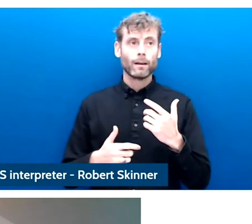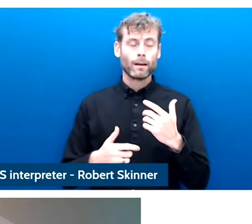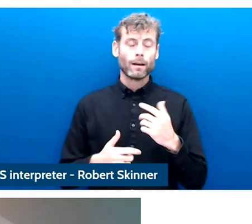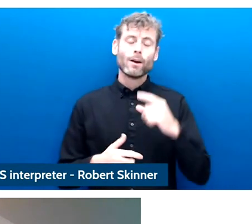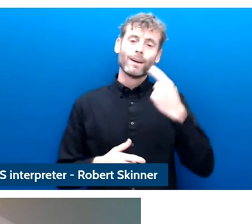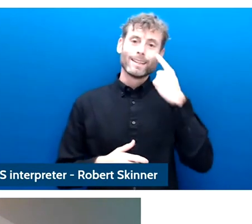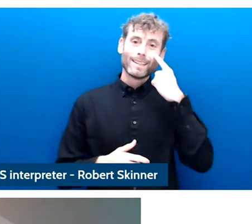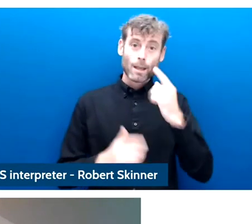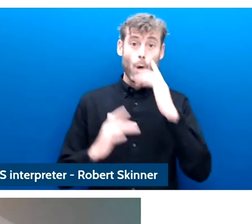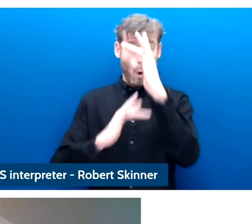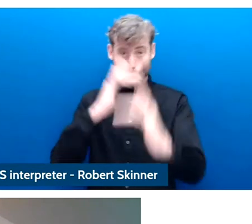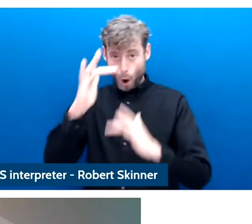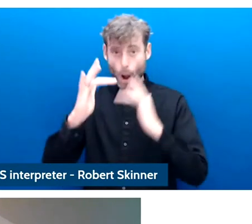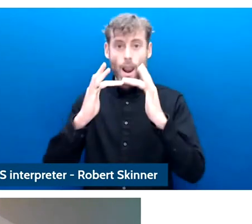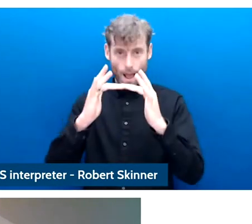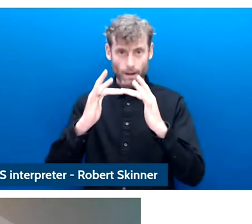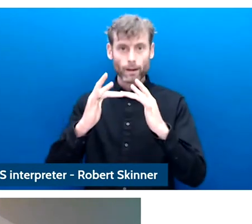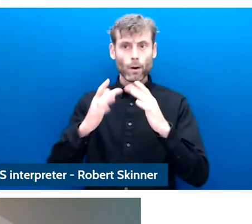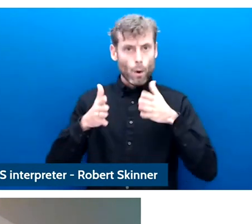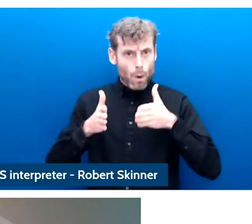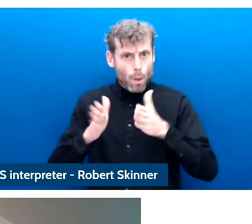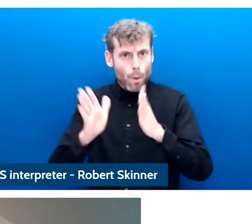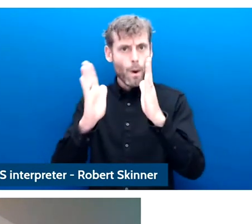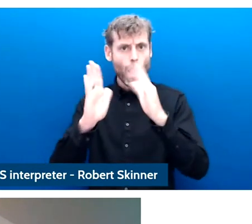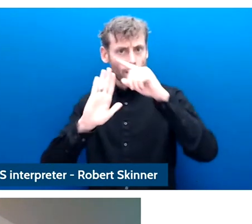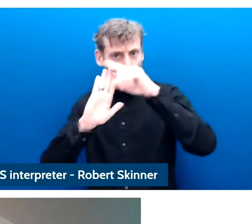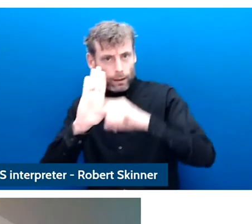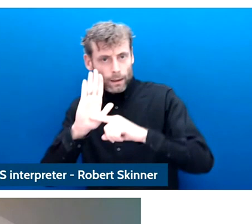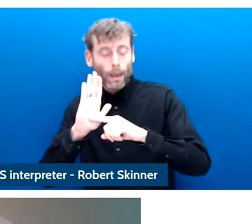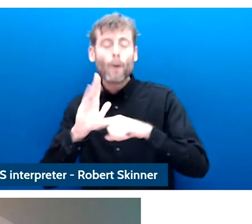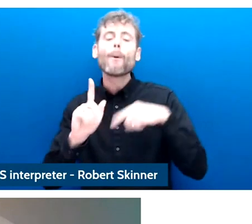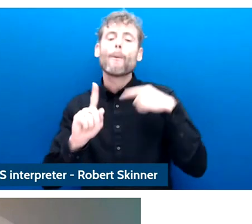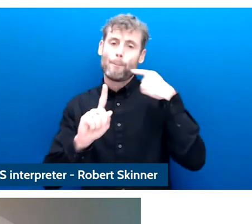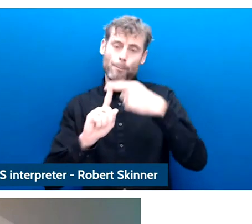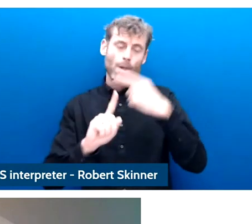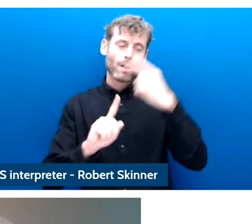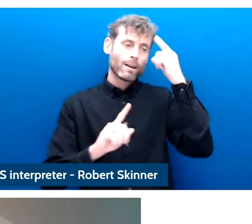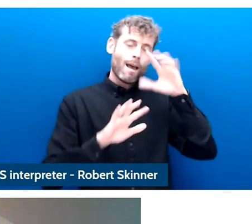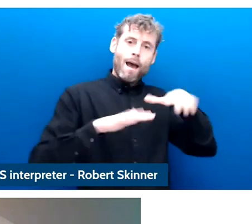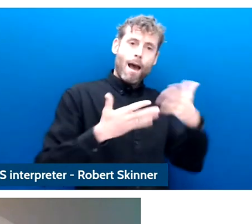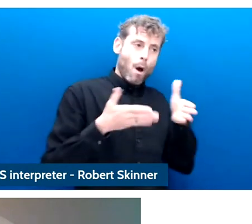online components and have digital and non-digital components and only then we